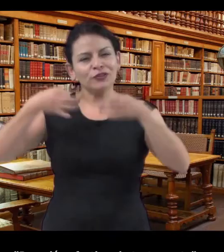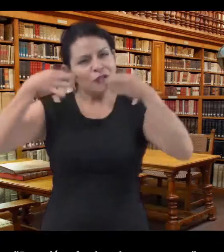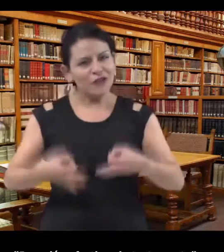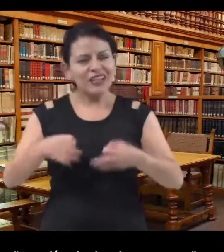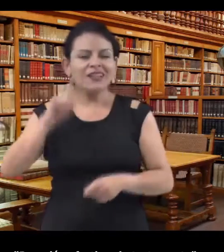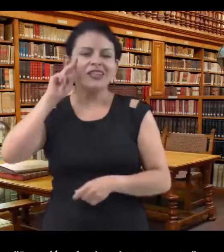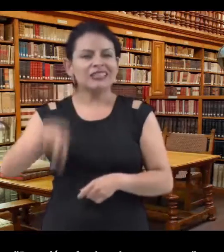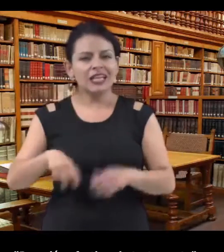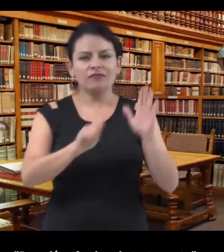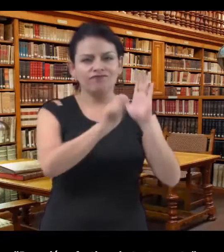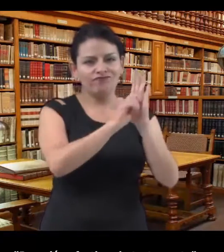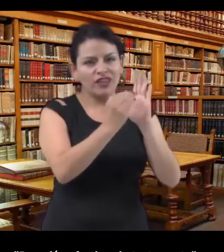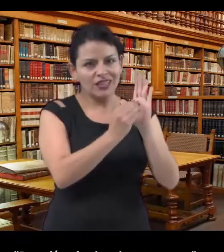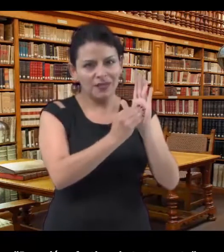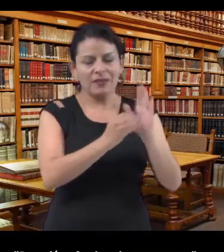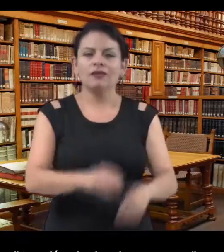"Posesión efectiva sin testamento" (Effective Possession Without a Will).